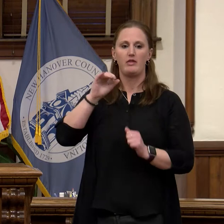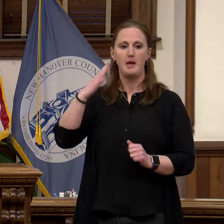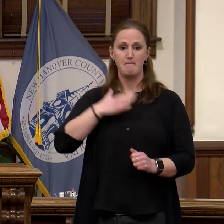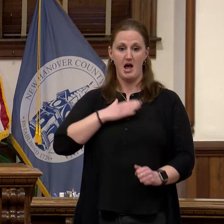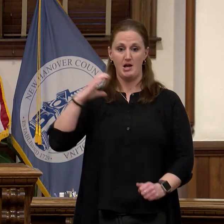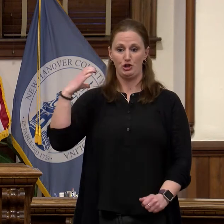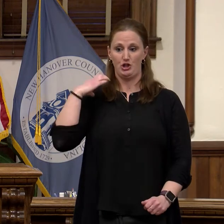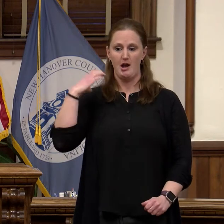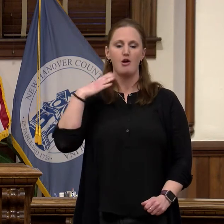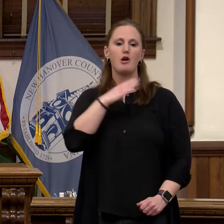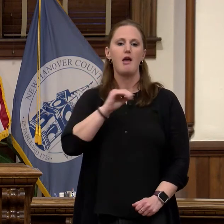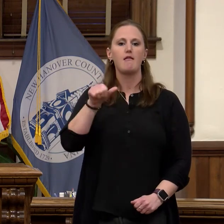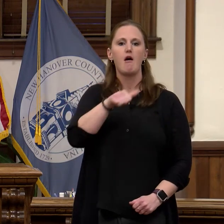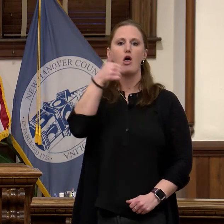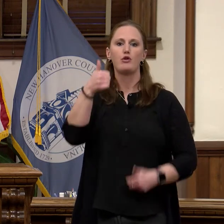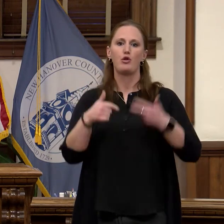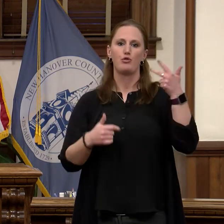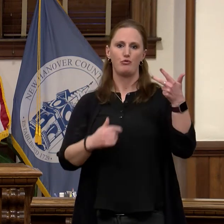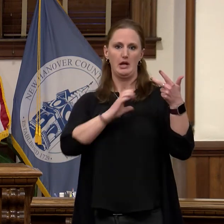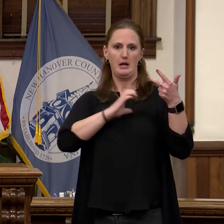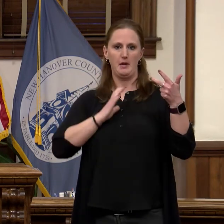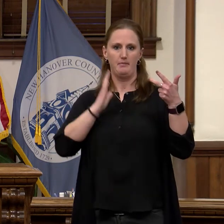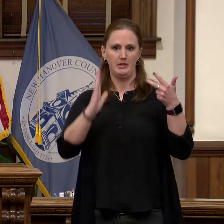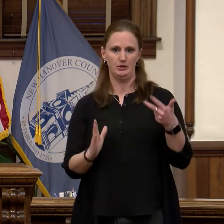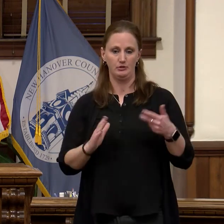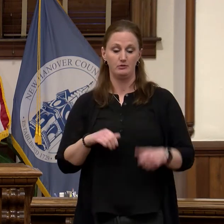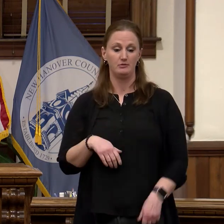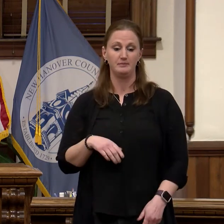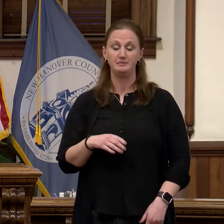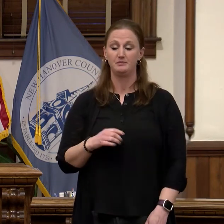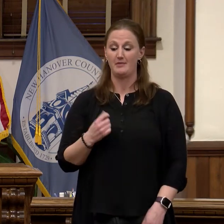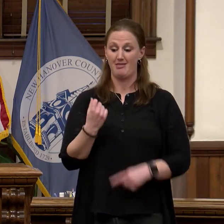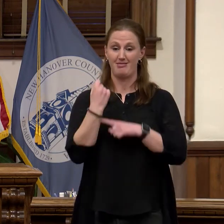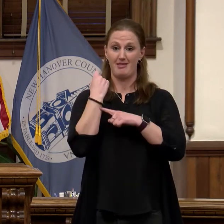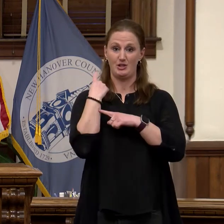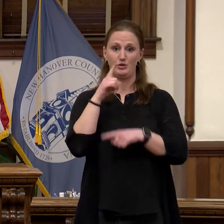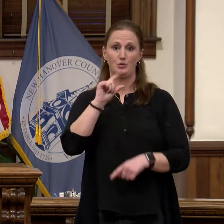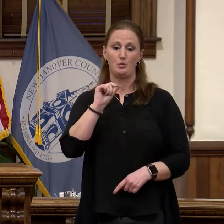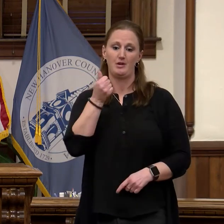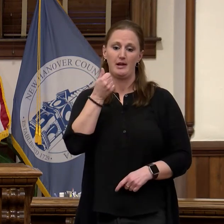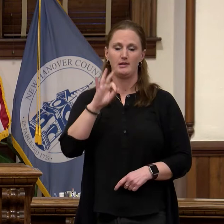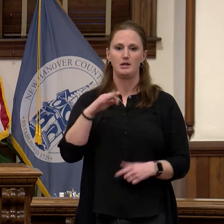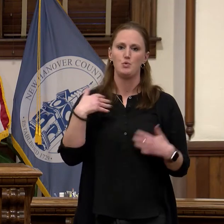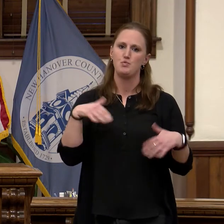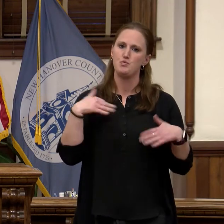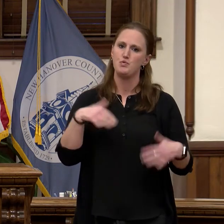commissioners. 2019 was a year to remember and tonight we get to reflect